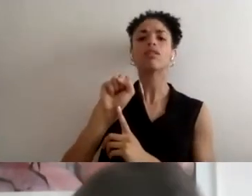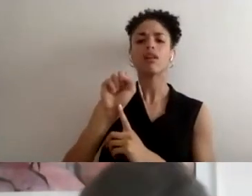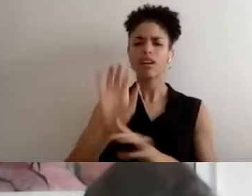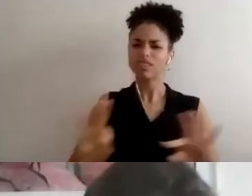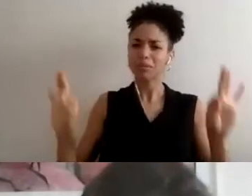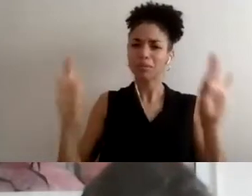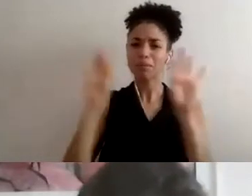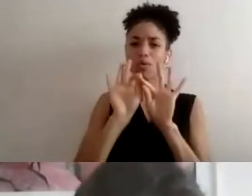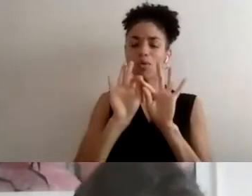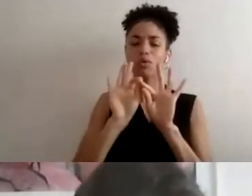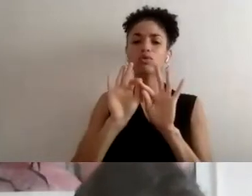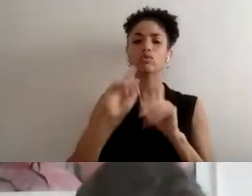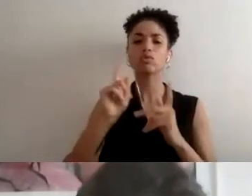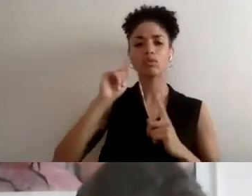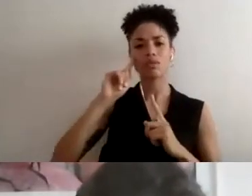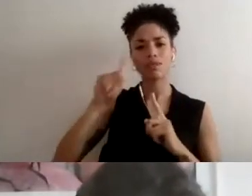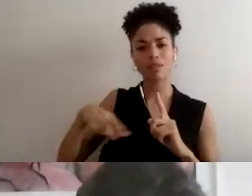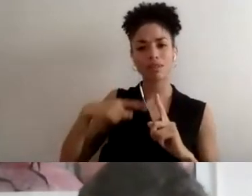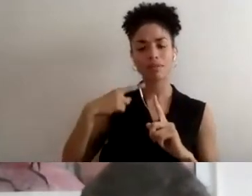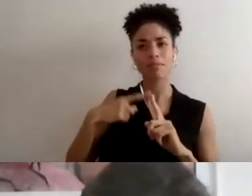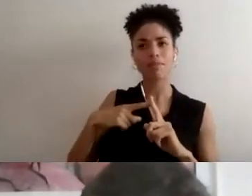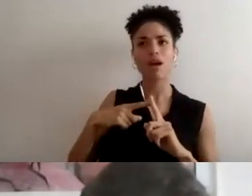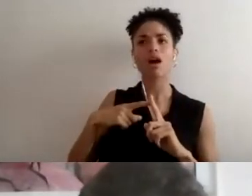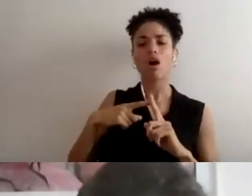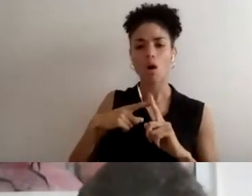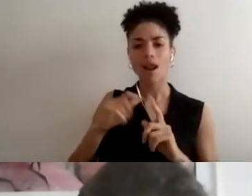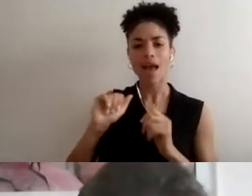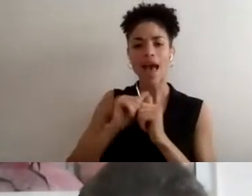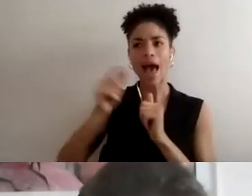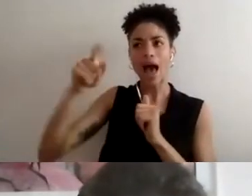ways in which we are consistently dehumanizing people with disabilities.